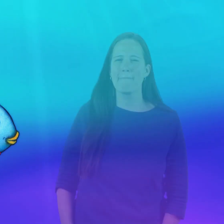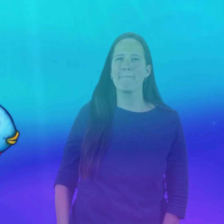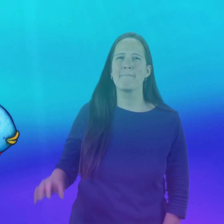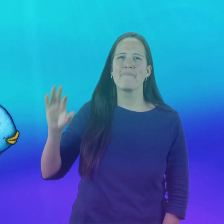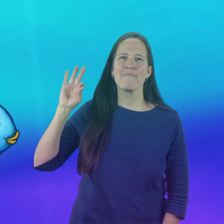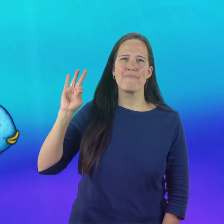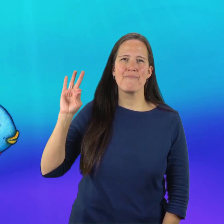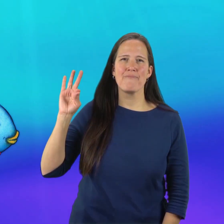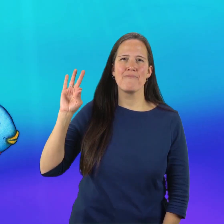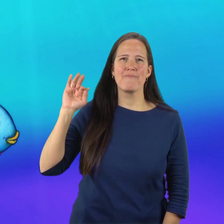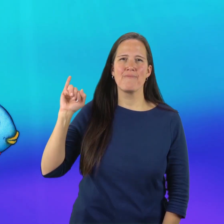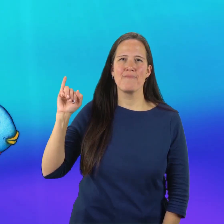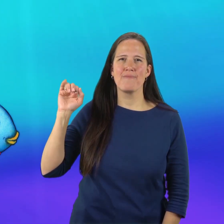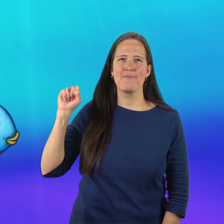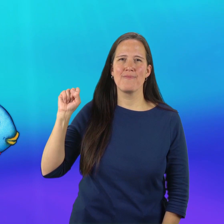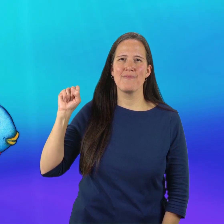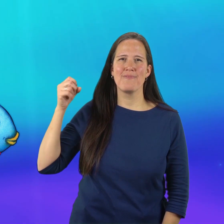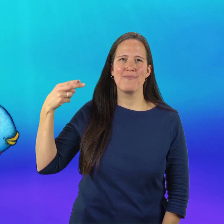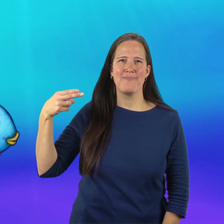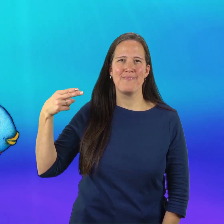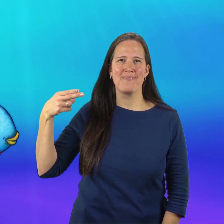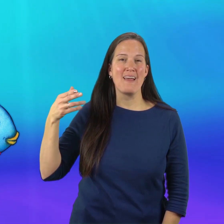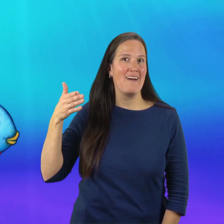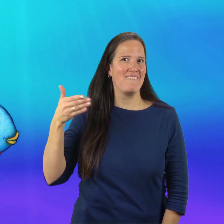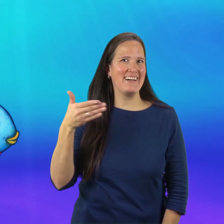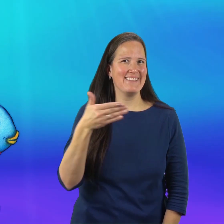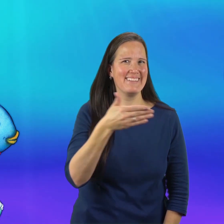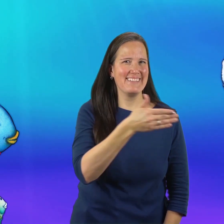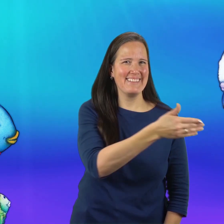Fish